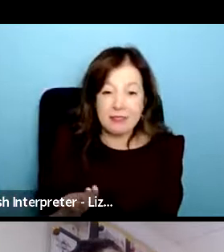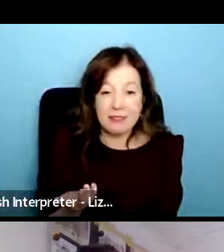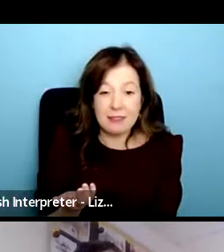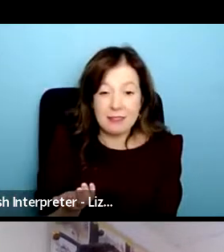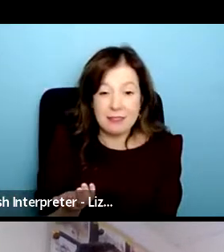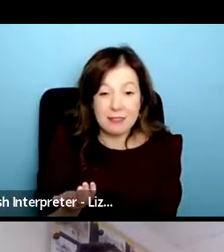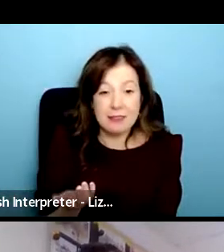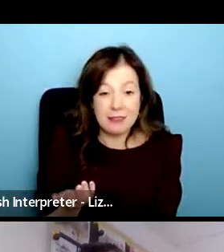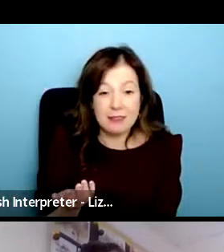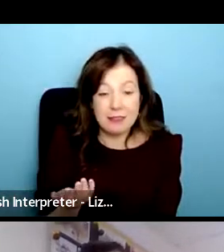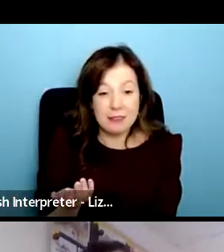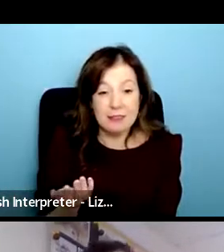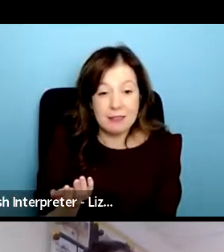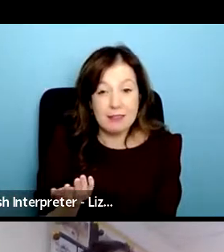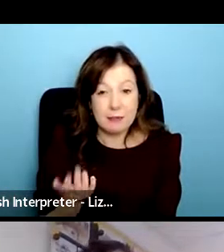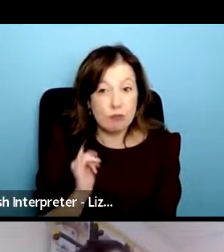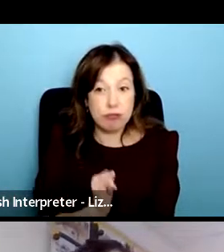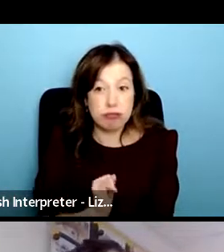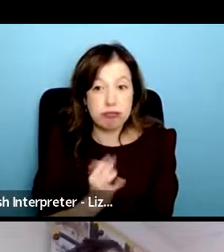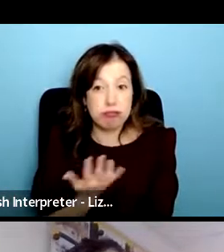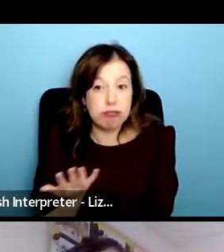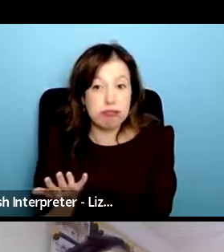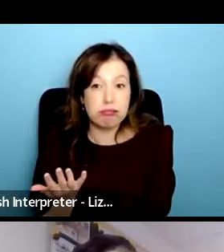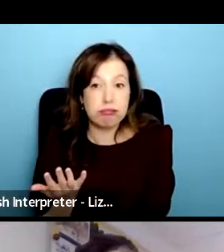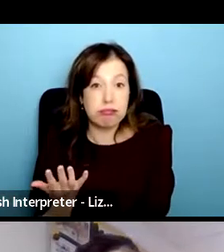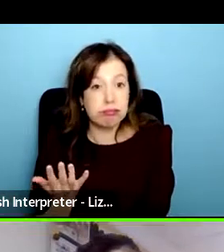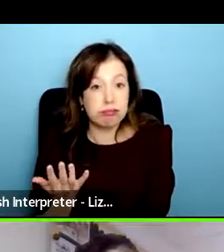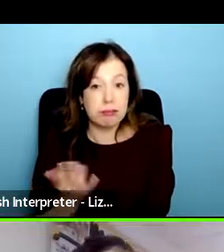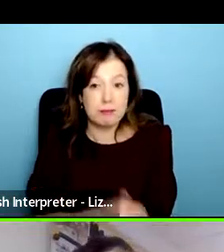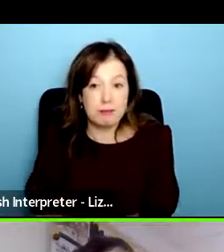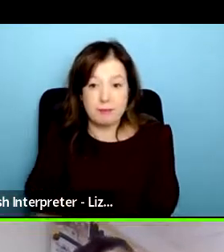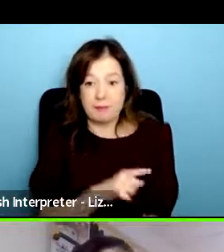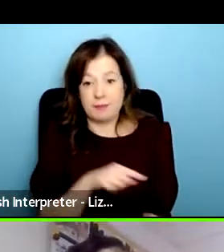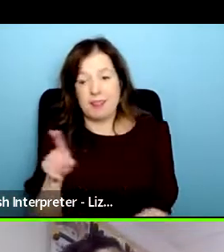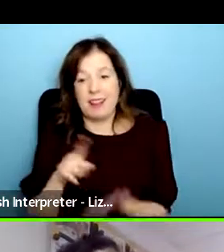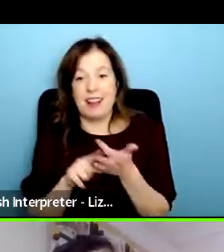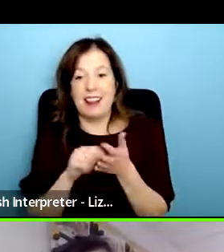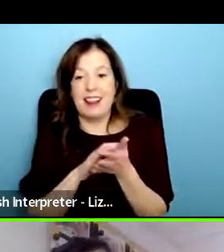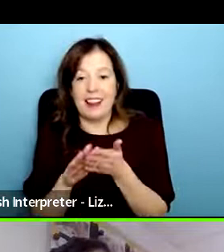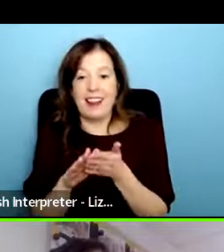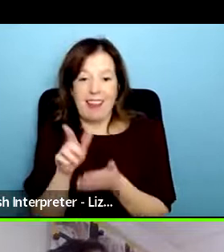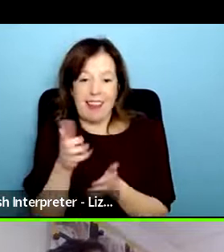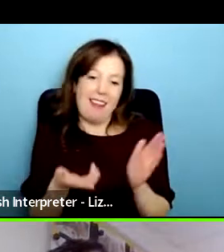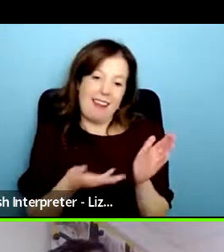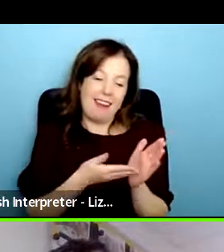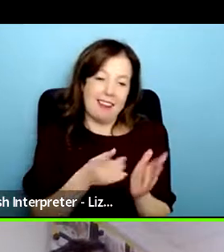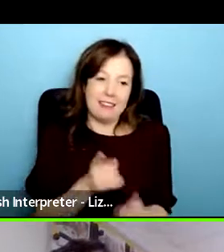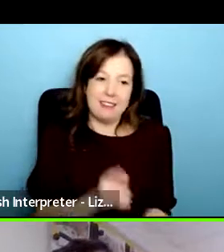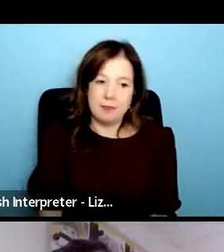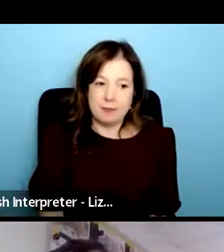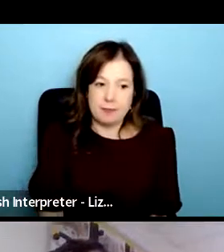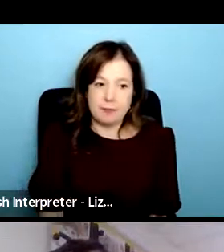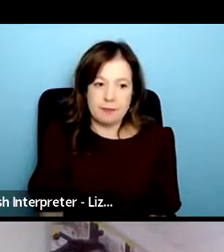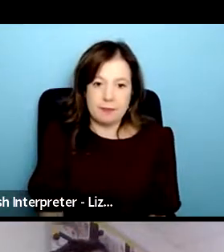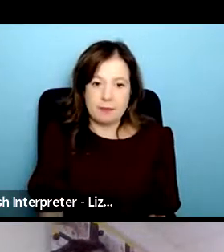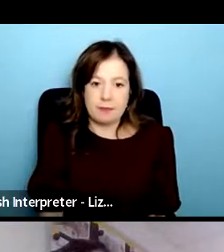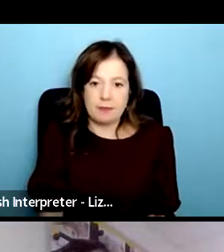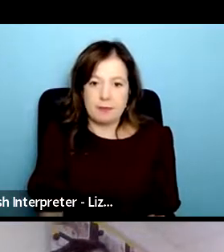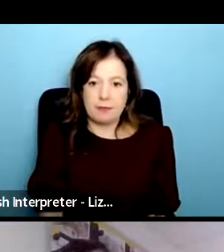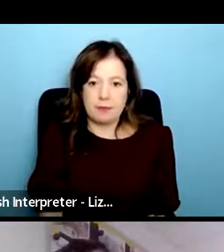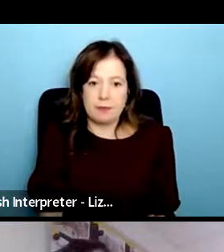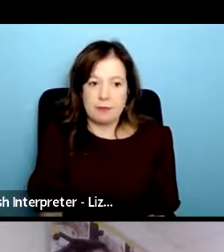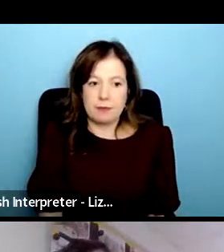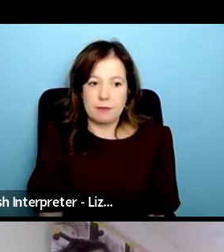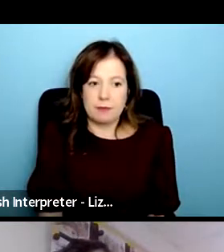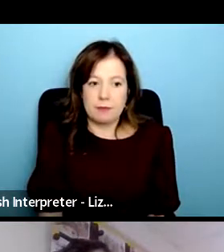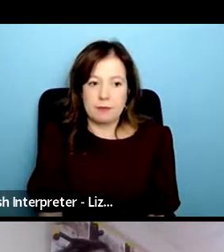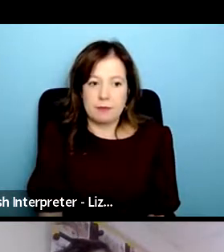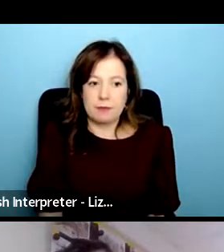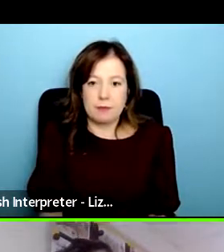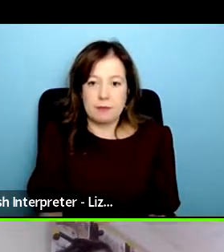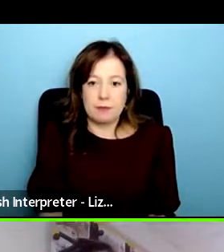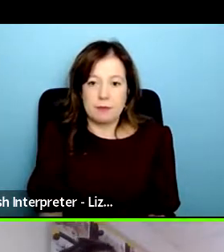yeah situation out there yeah so just to add on what like i said for us what we find challenging